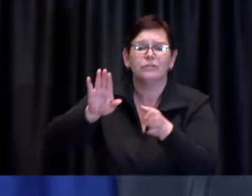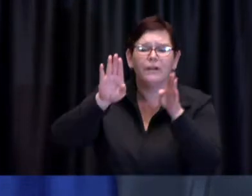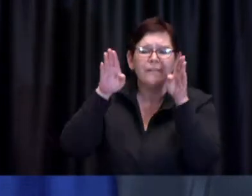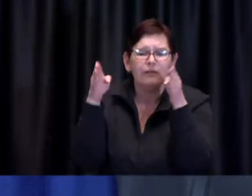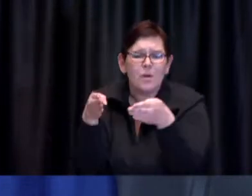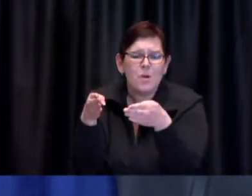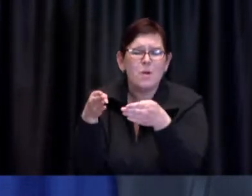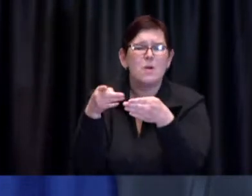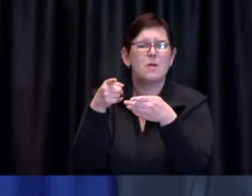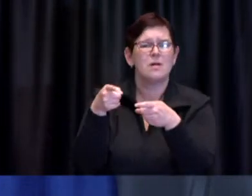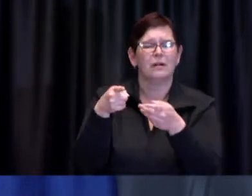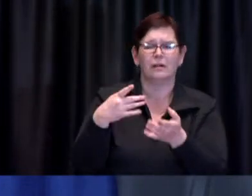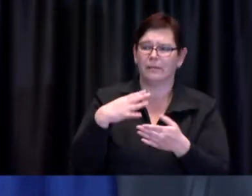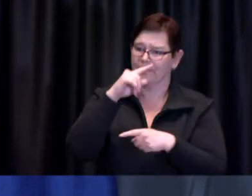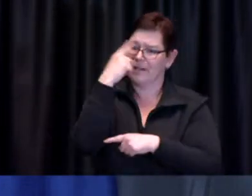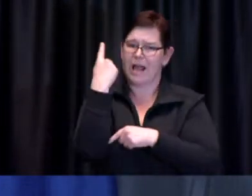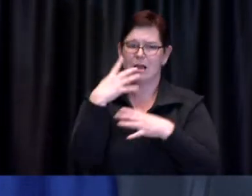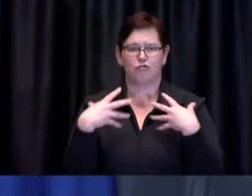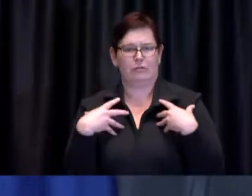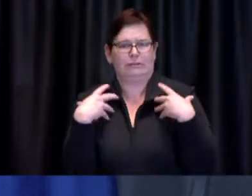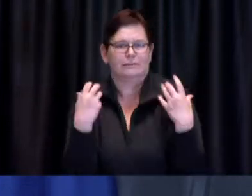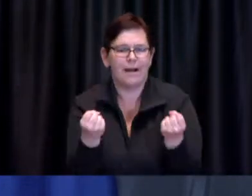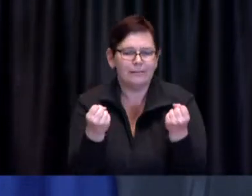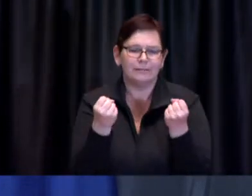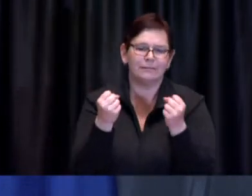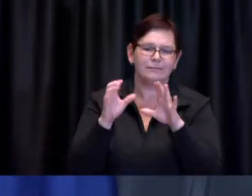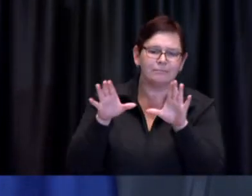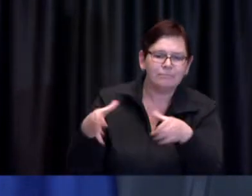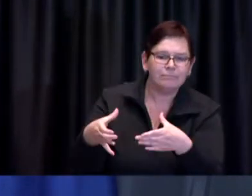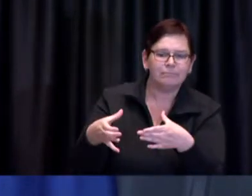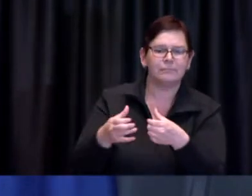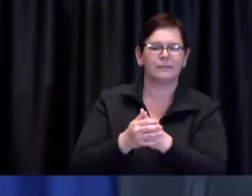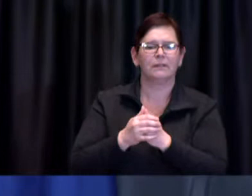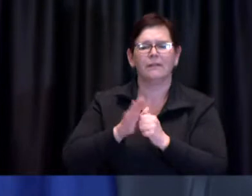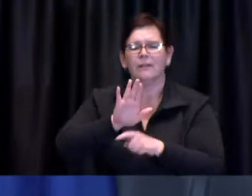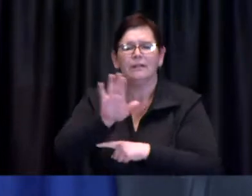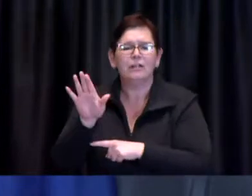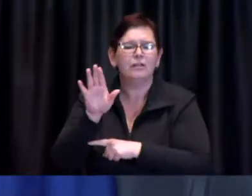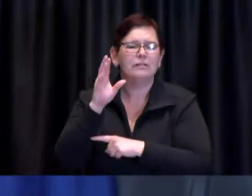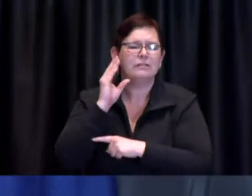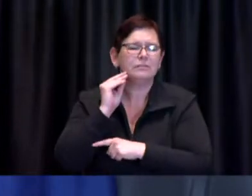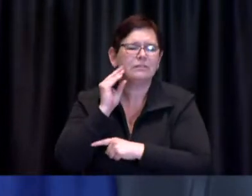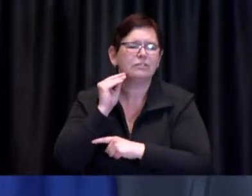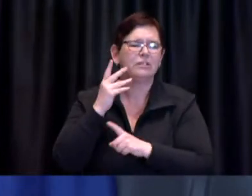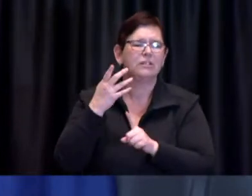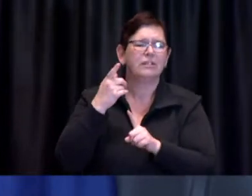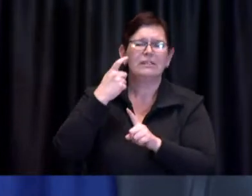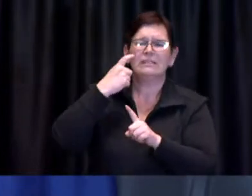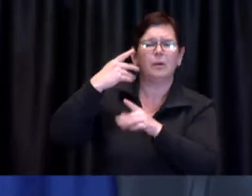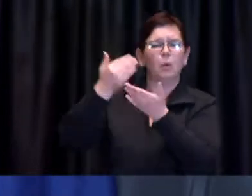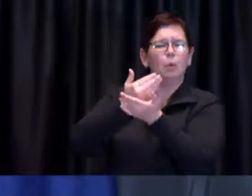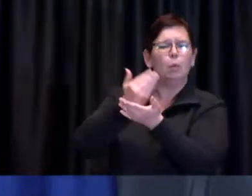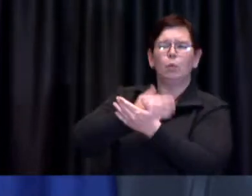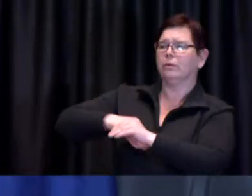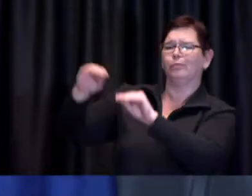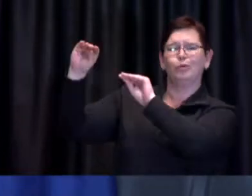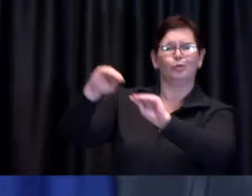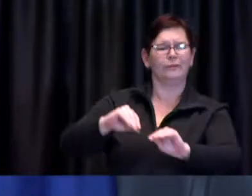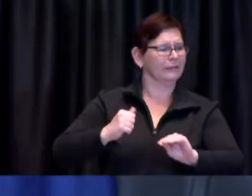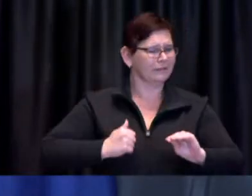the particular circumstances of newcomer groups. We're working with community organizations that residents know and trust